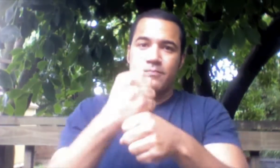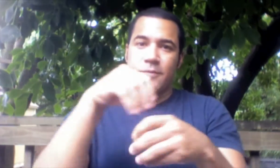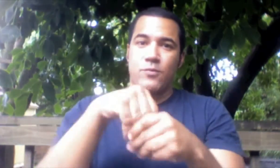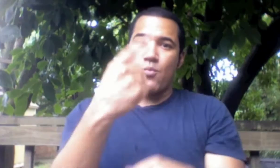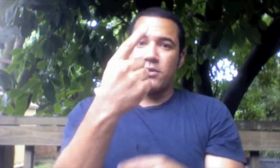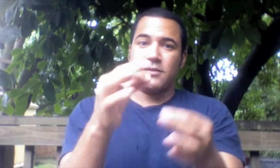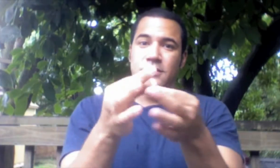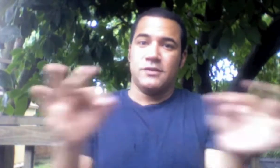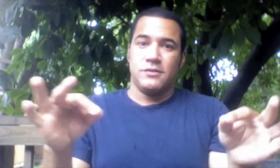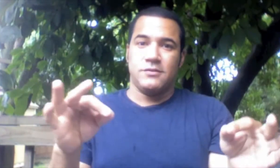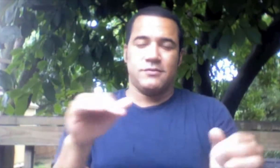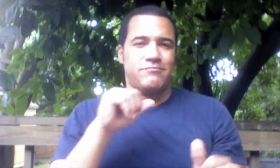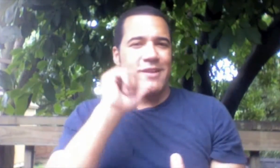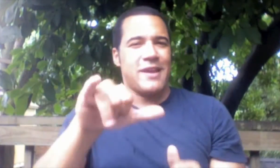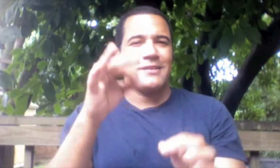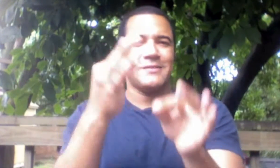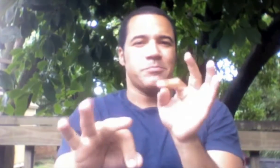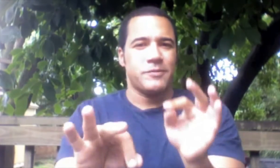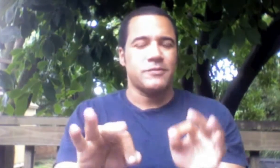To try to explain in one quick sentence is not that simple.